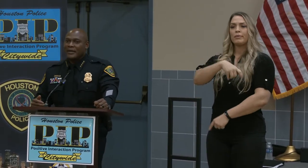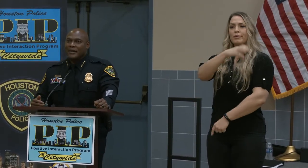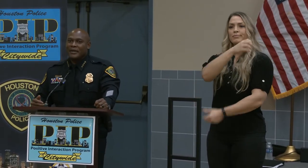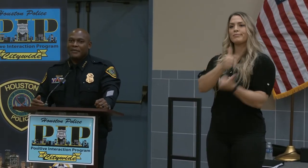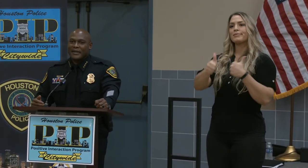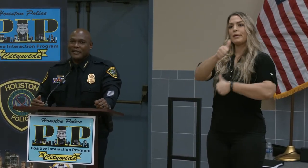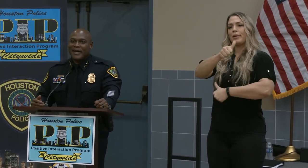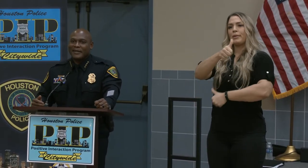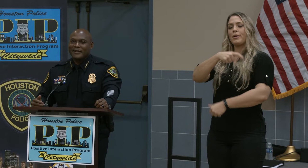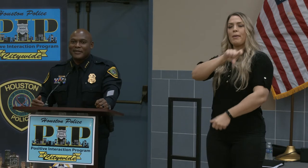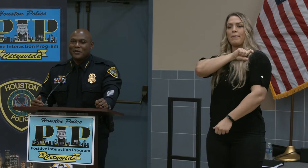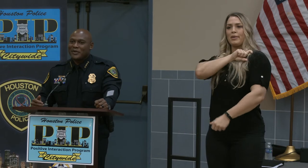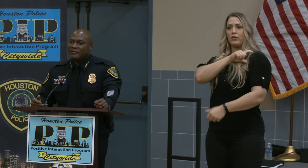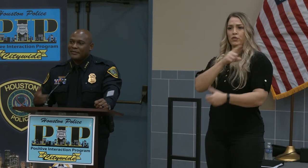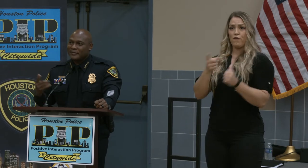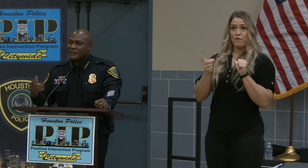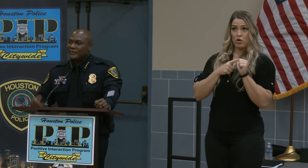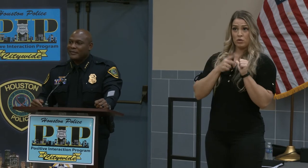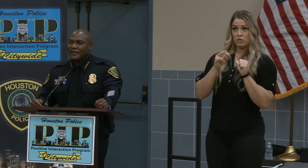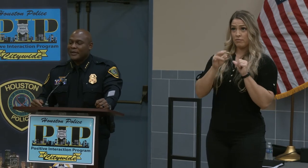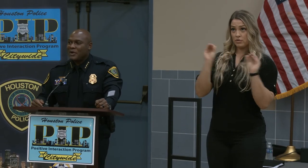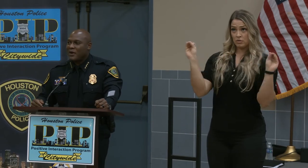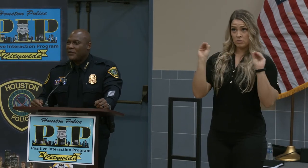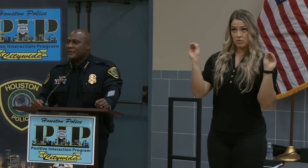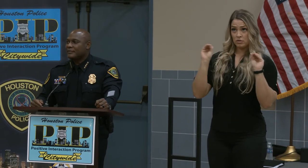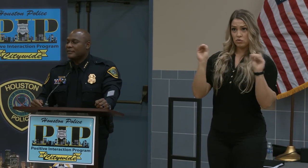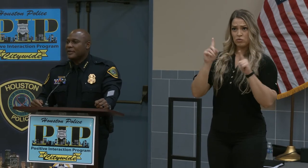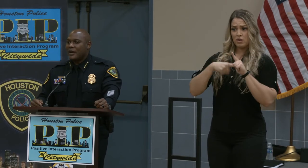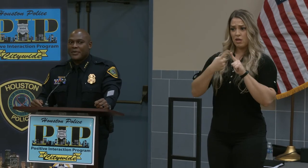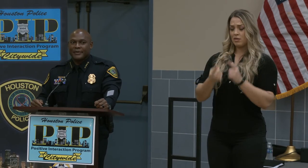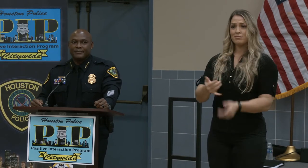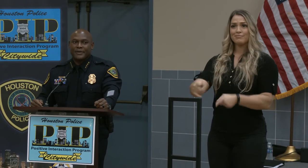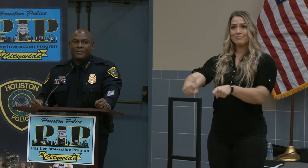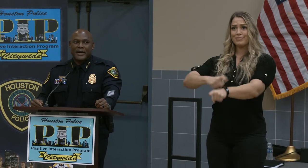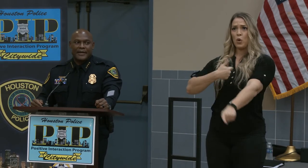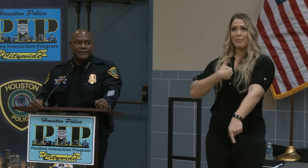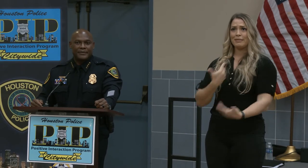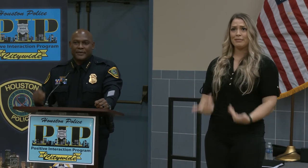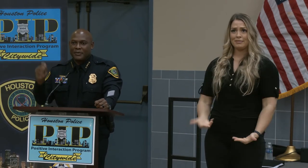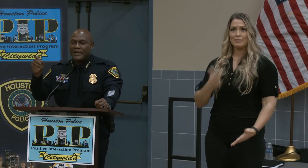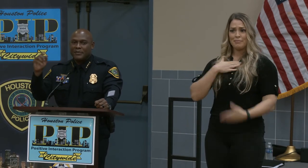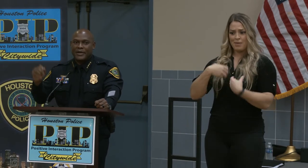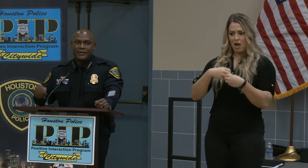and if that's not getting to it, hit my office. Call me. Come by. Send me an E-mail.